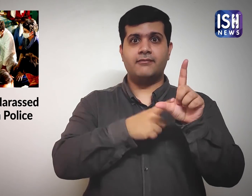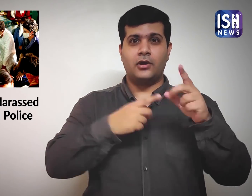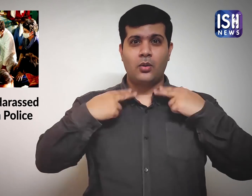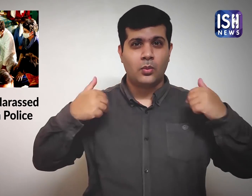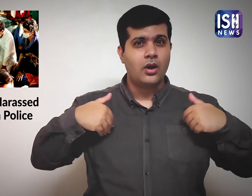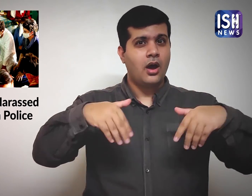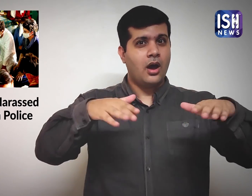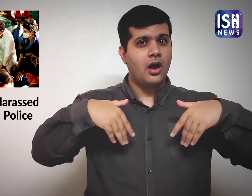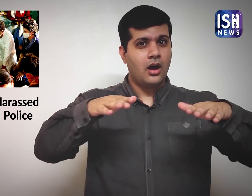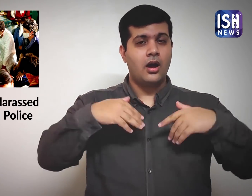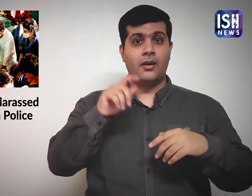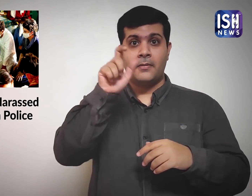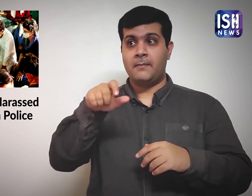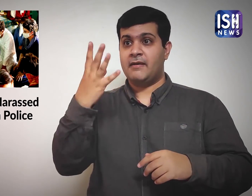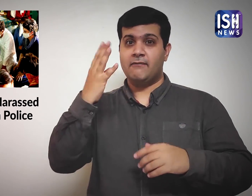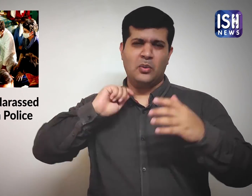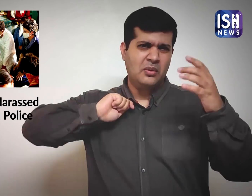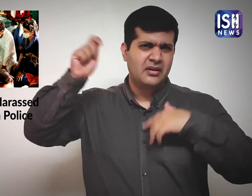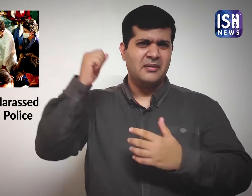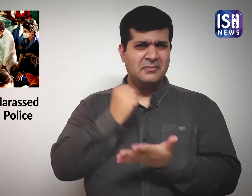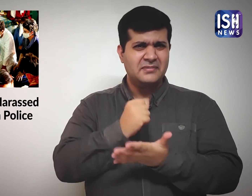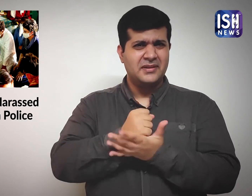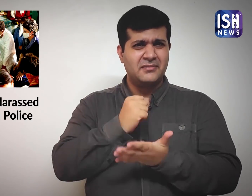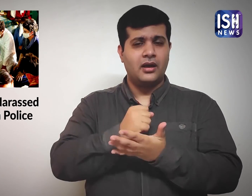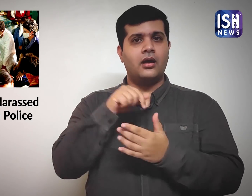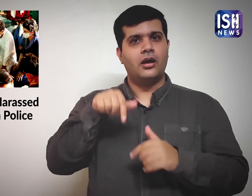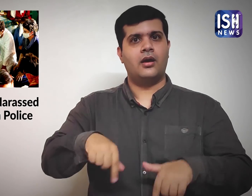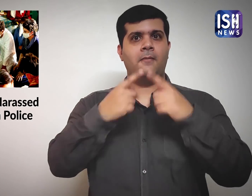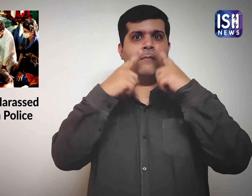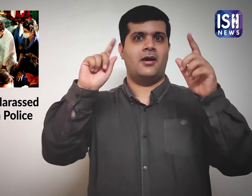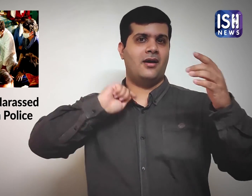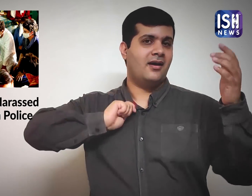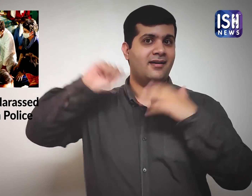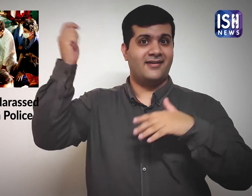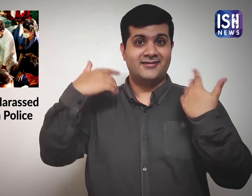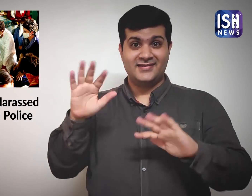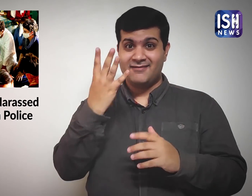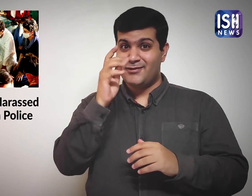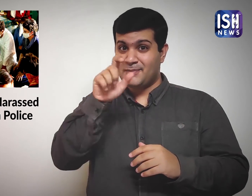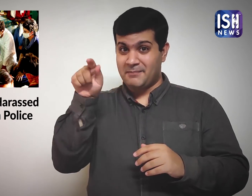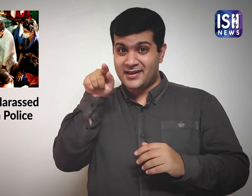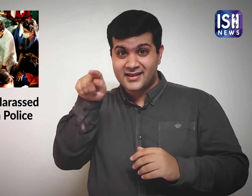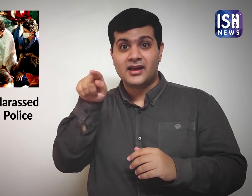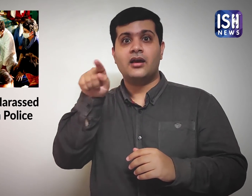After 7 long years of demanding the death penalty, the rapists were finally hanged.